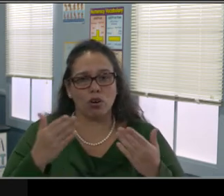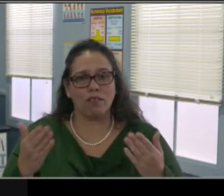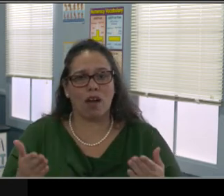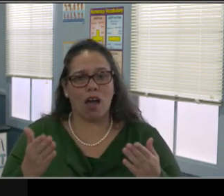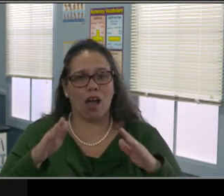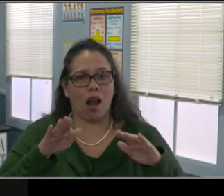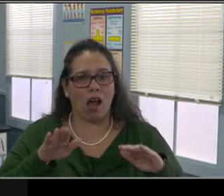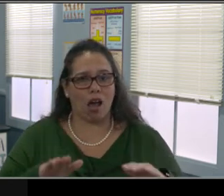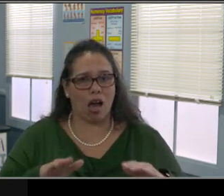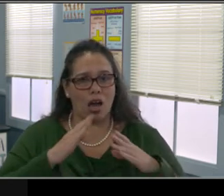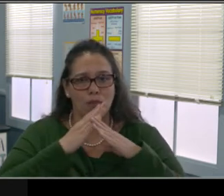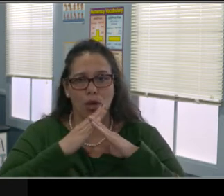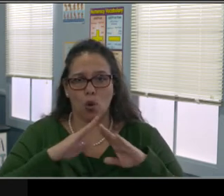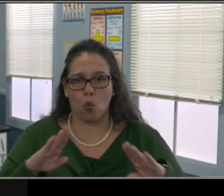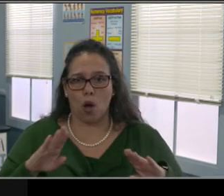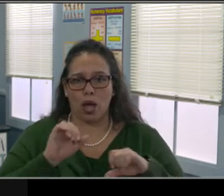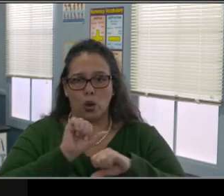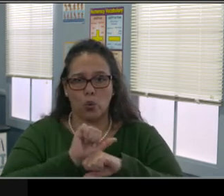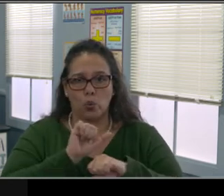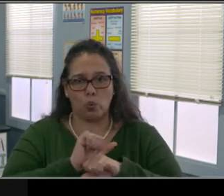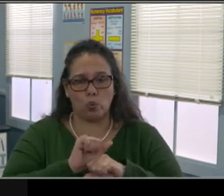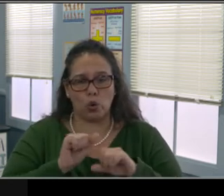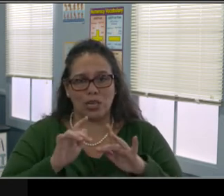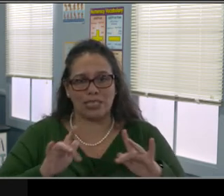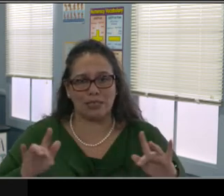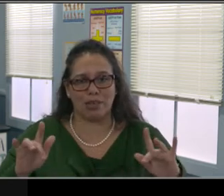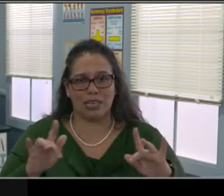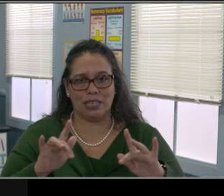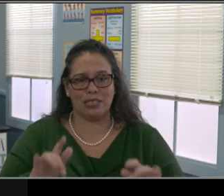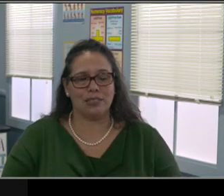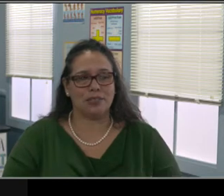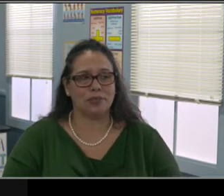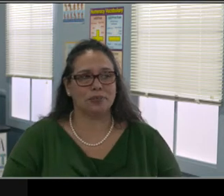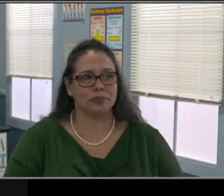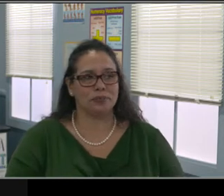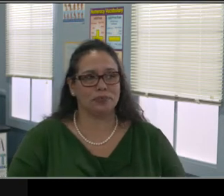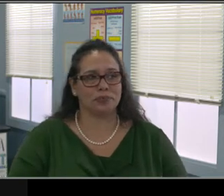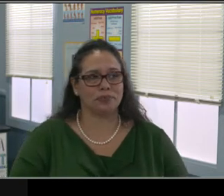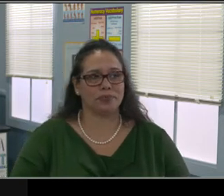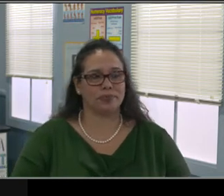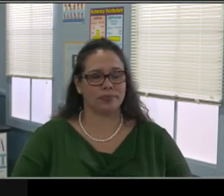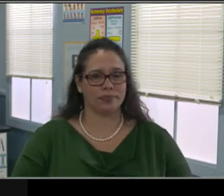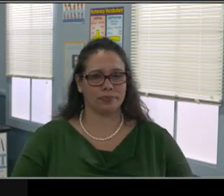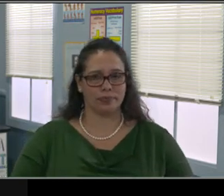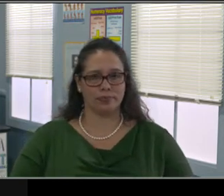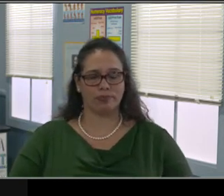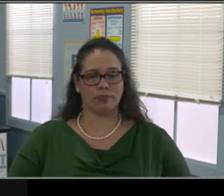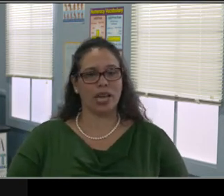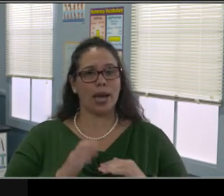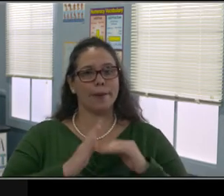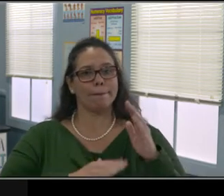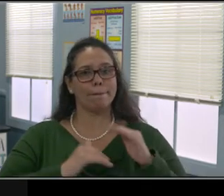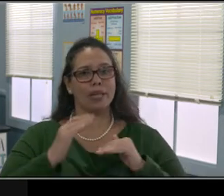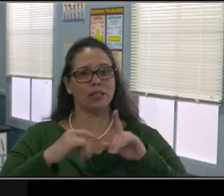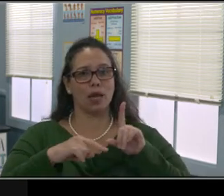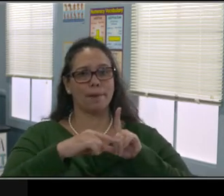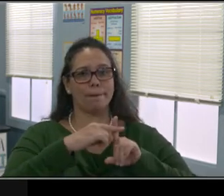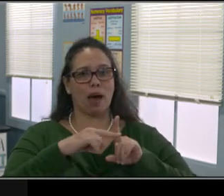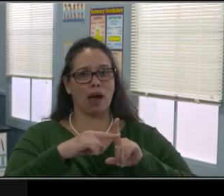Why is it sometimes hard to listen to your children? A lot of times it's subject matter. They're talking about things that we may deem unimportant.